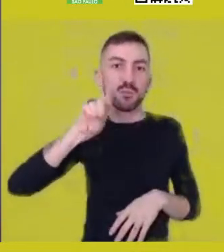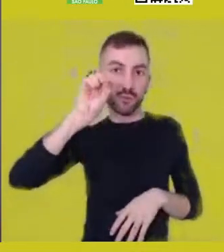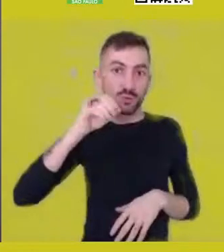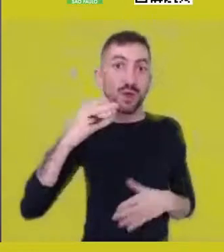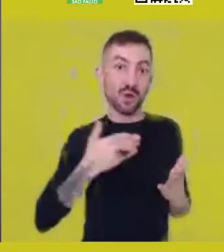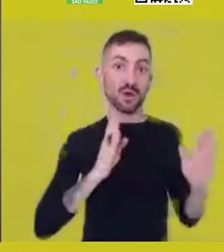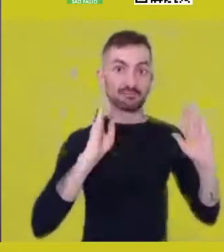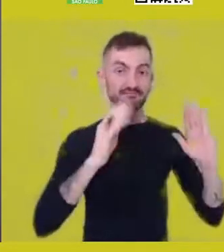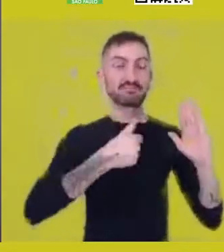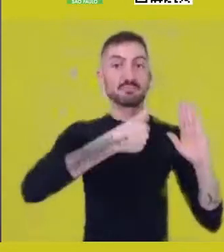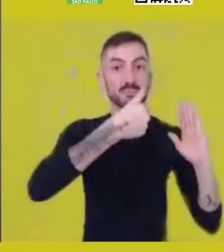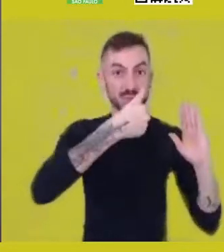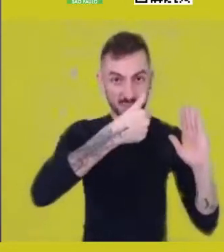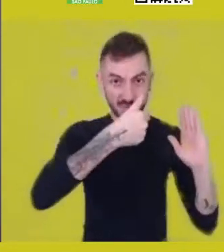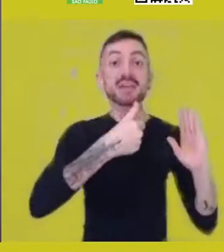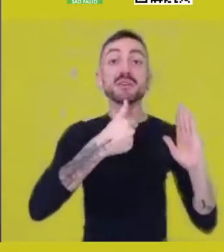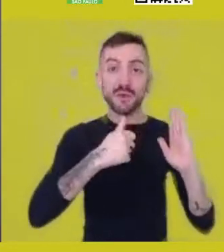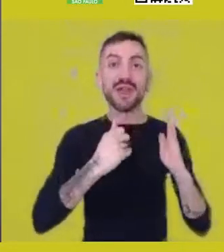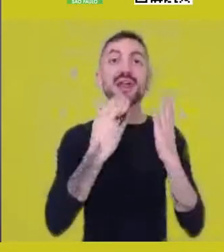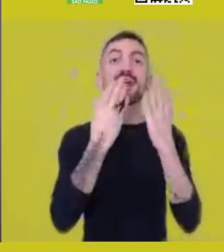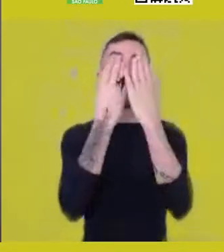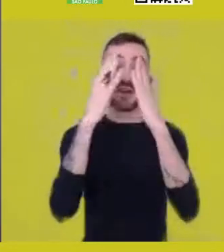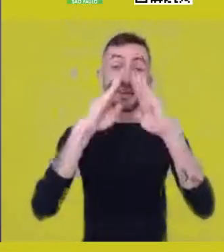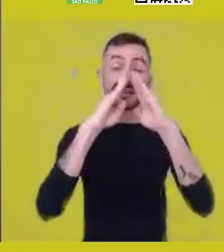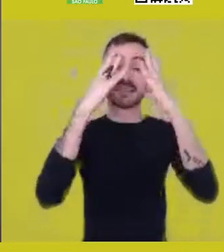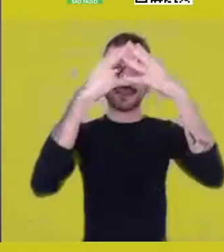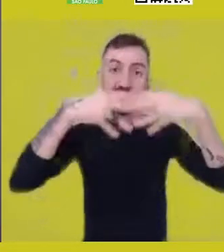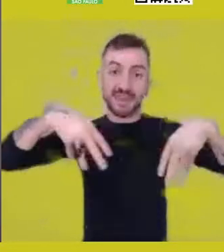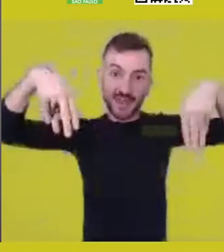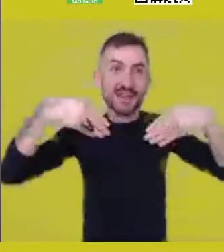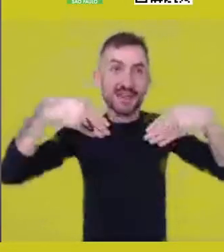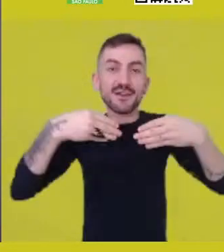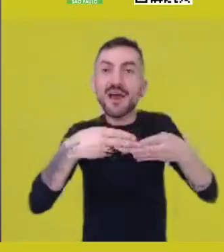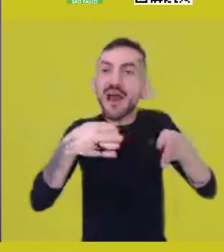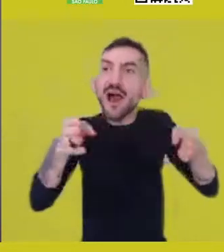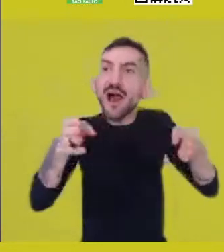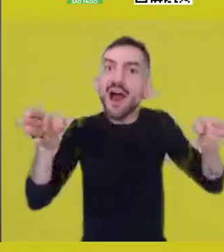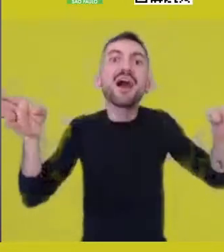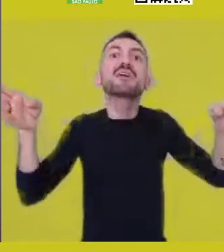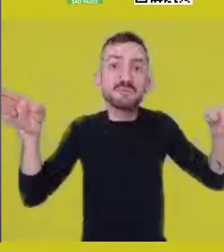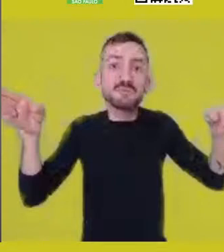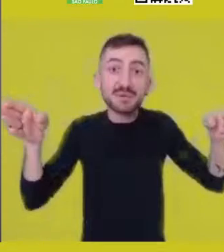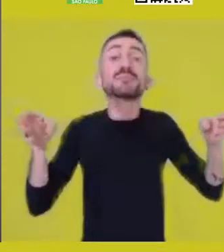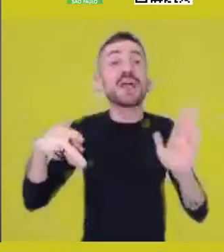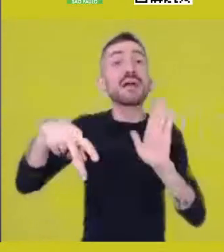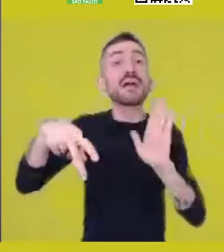Vagamundos is an artistic internship which integrates CPT, the Center for Theater Research’s new programming,